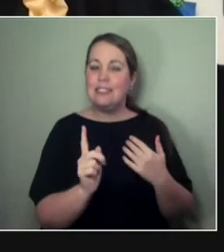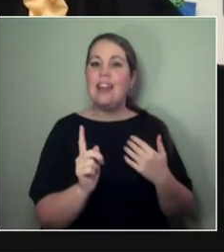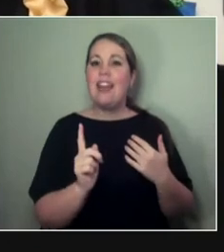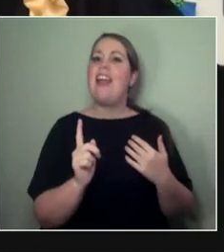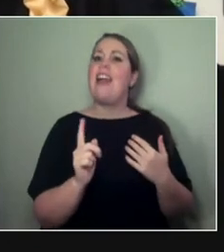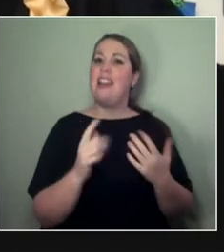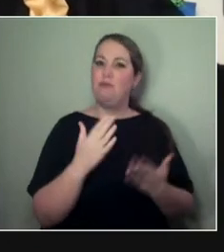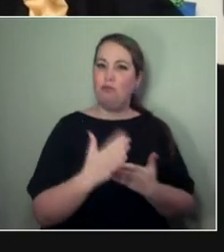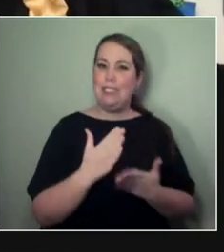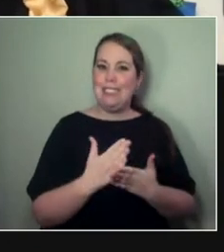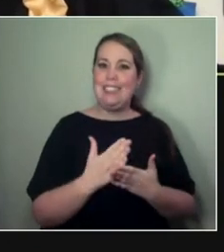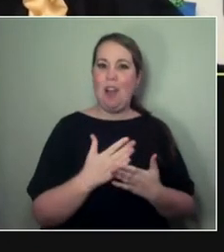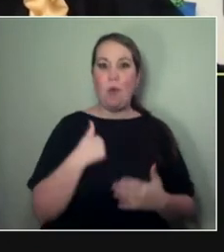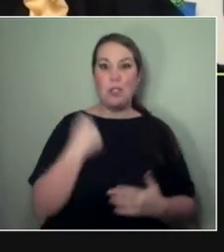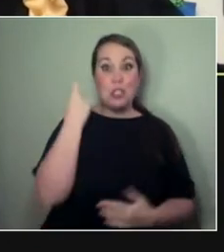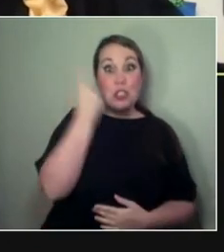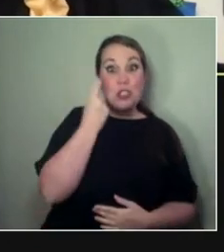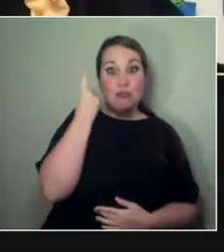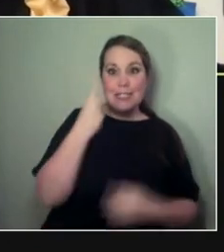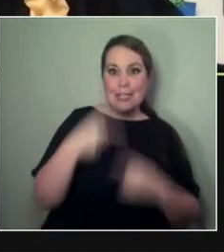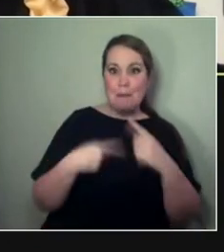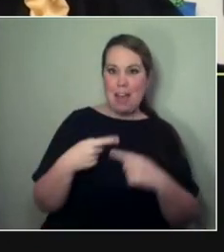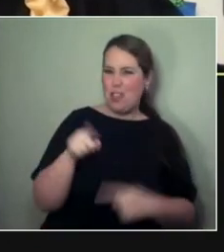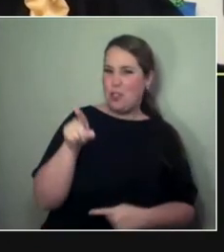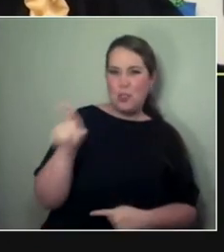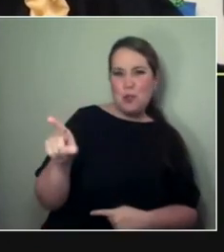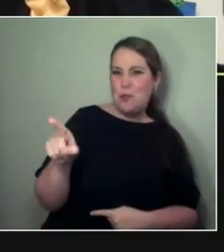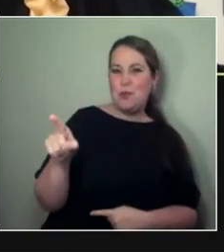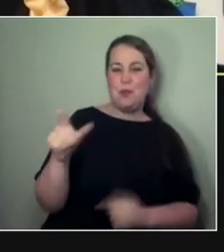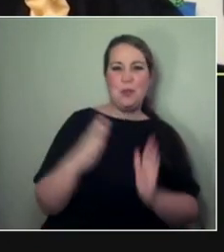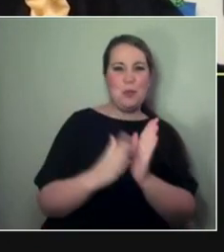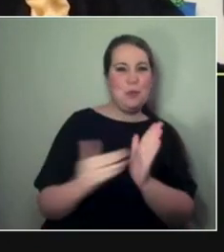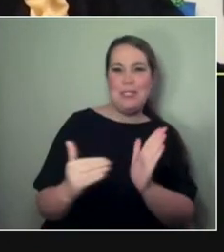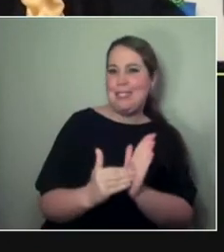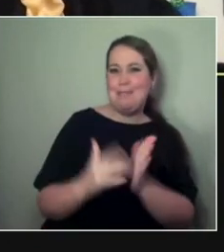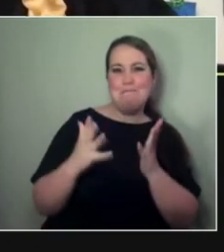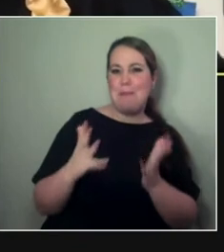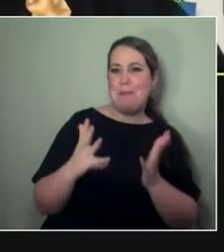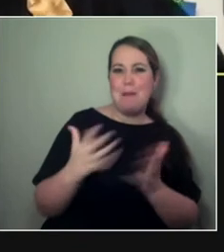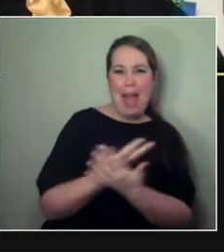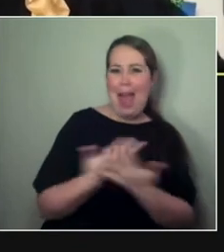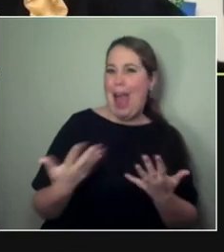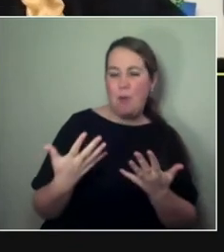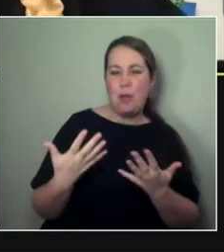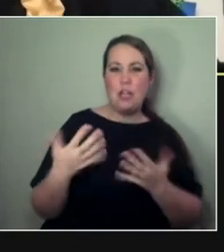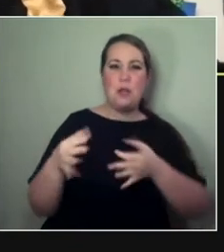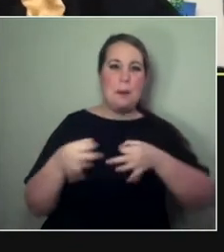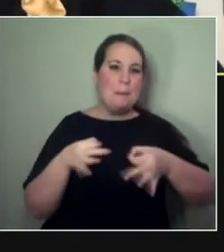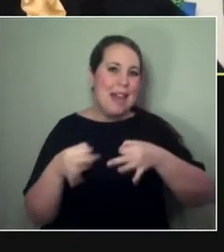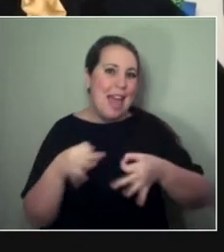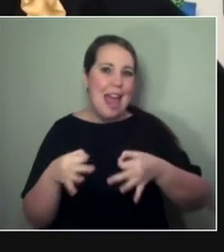and then how are you planning? Like, how are you imagining? - Yeah, totally, OK. Are you imagining this is, like— Like, 'Are you planning?' Yeah.